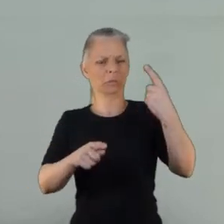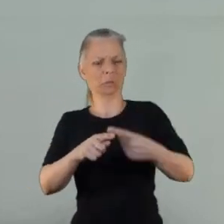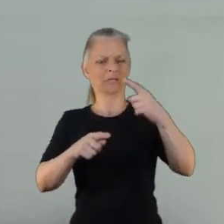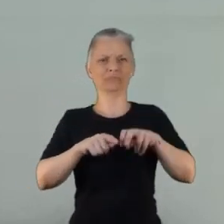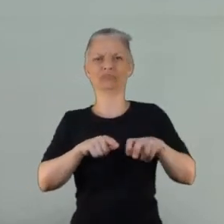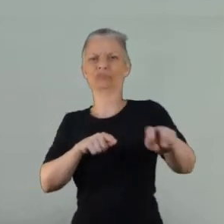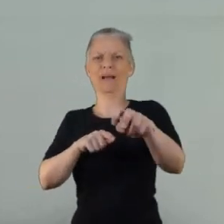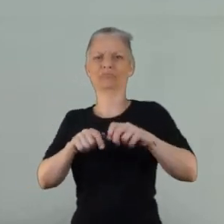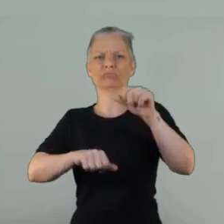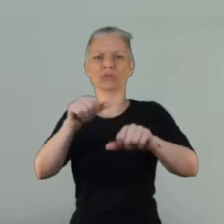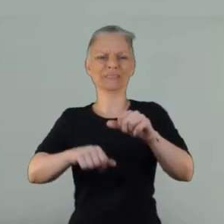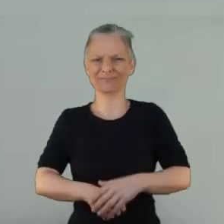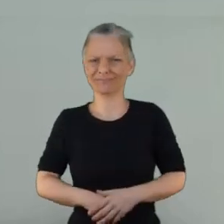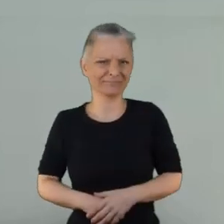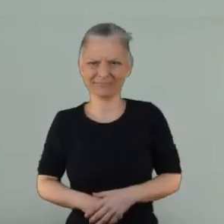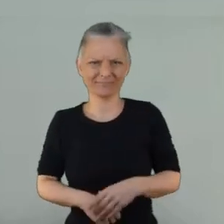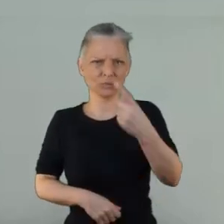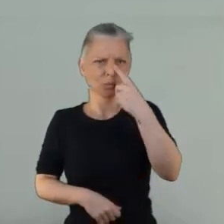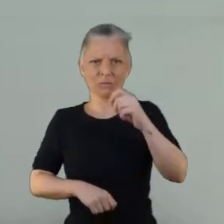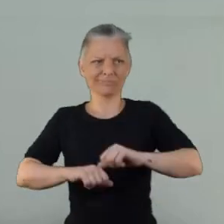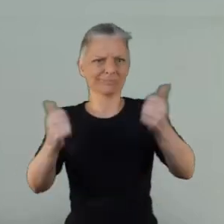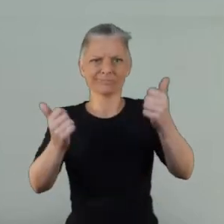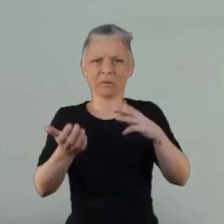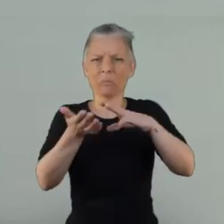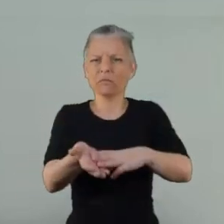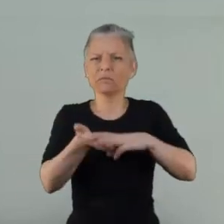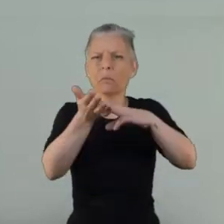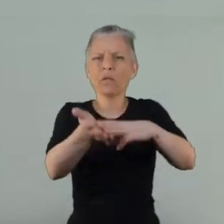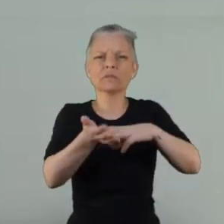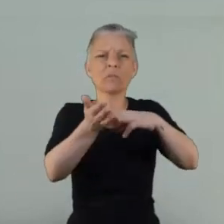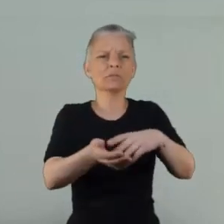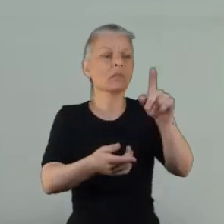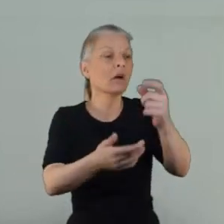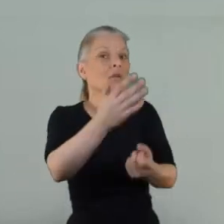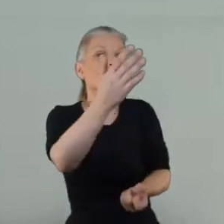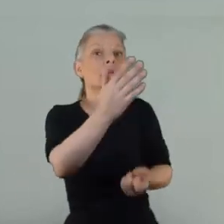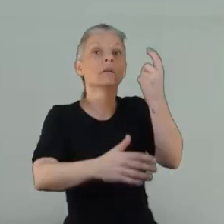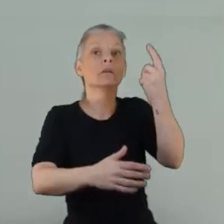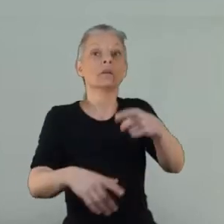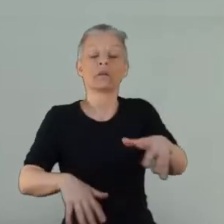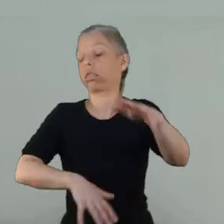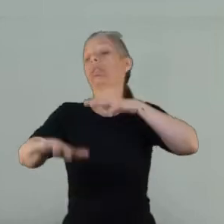And it's just going to stall and it's going to make them feel, like so vulnerable and